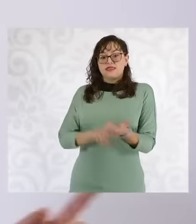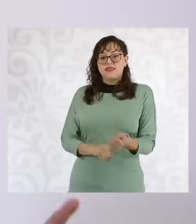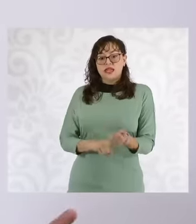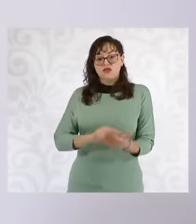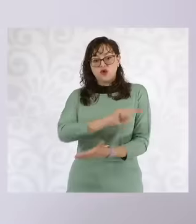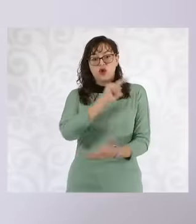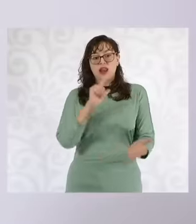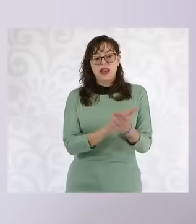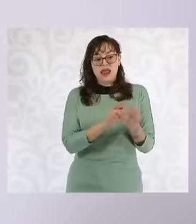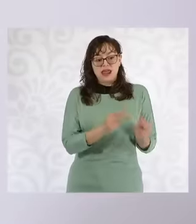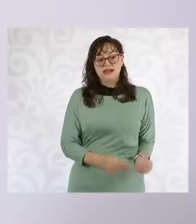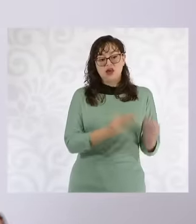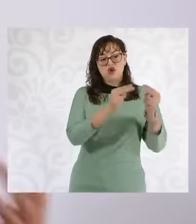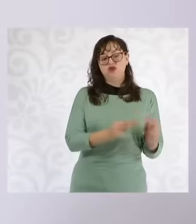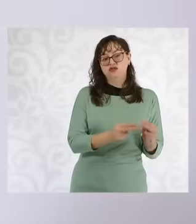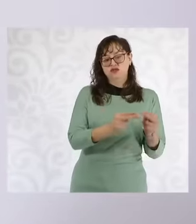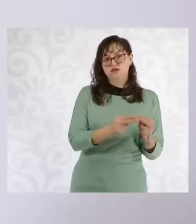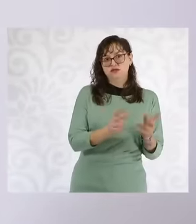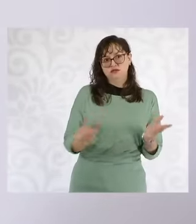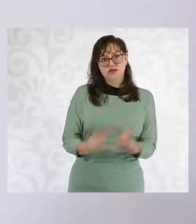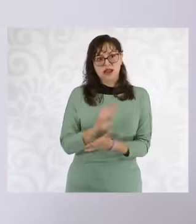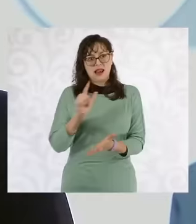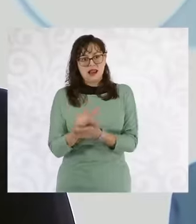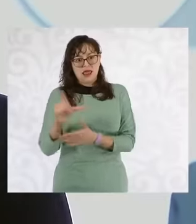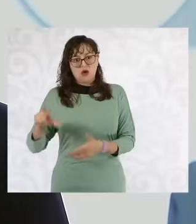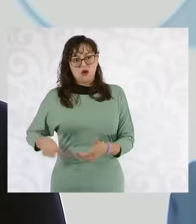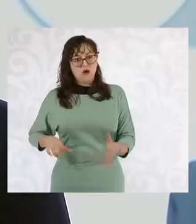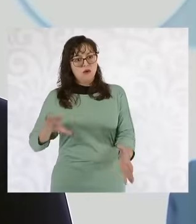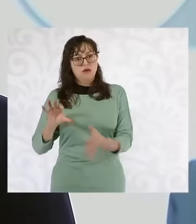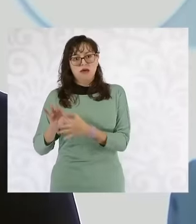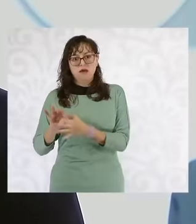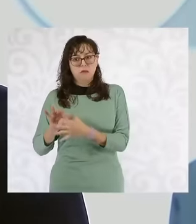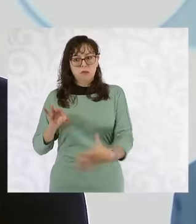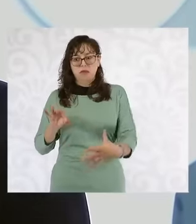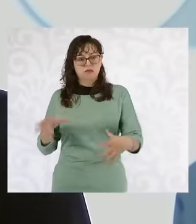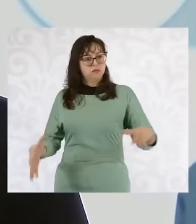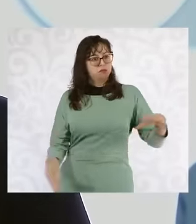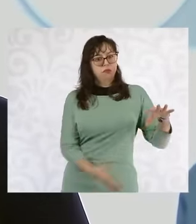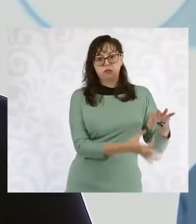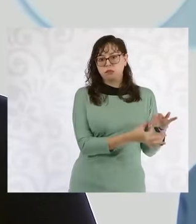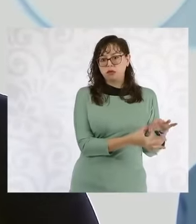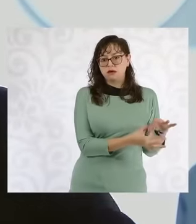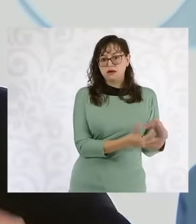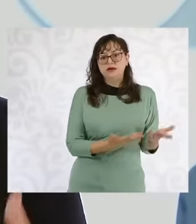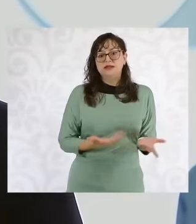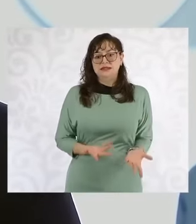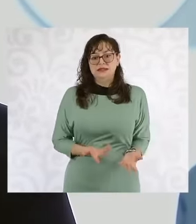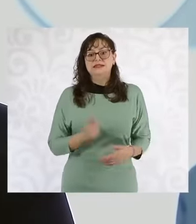public law to provide public services, that is, something that was a strategic resource of the